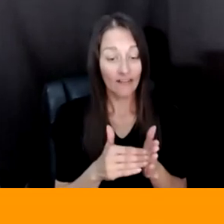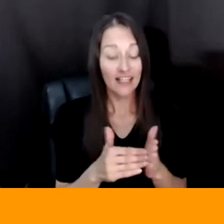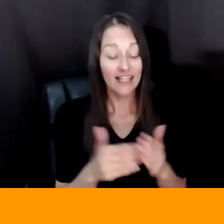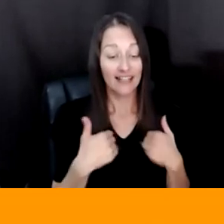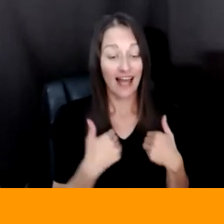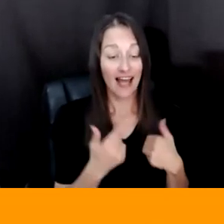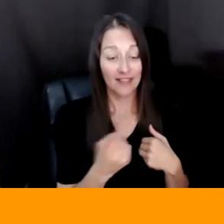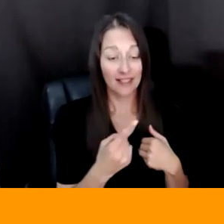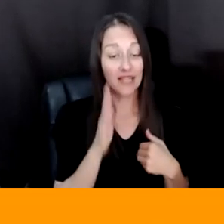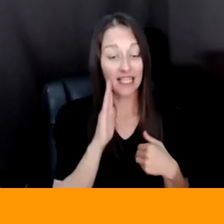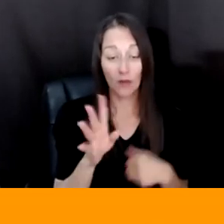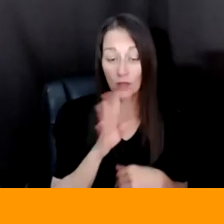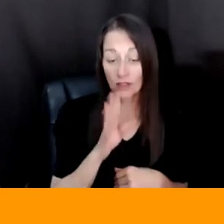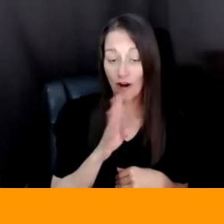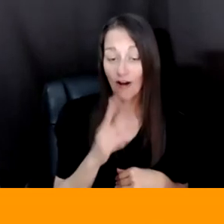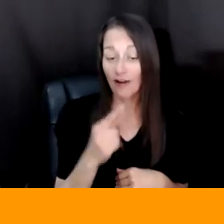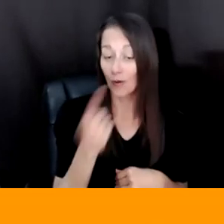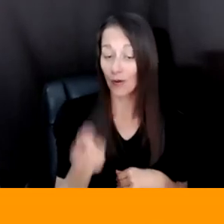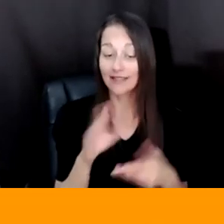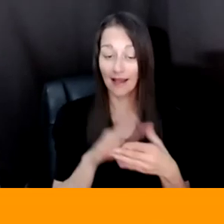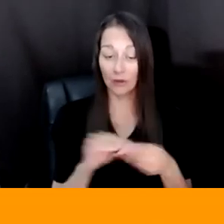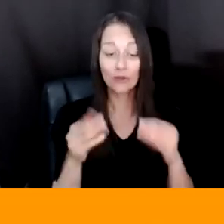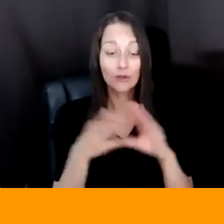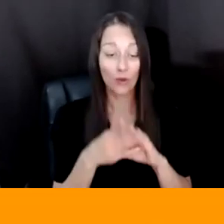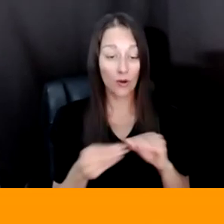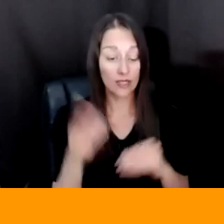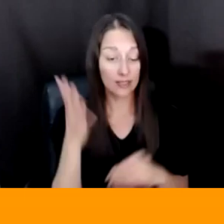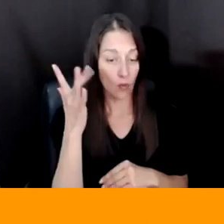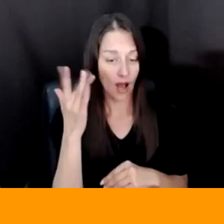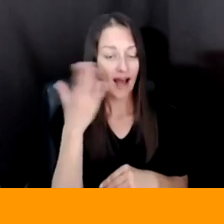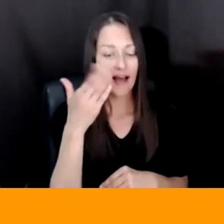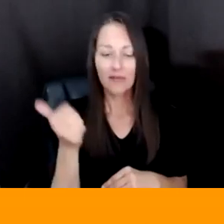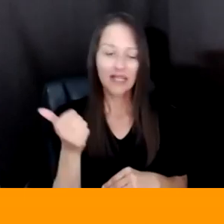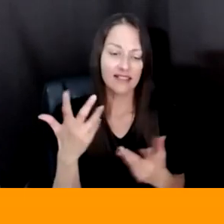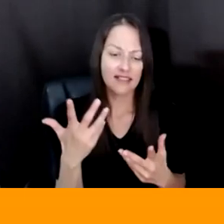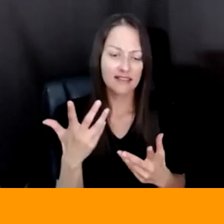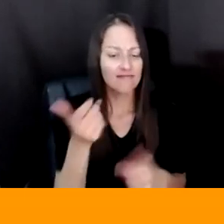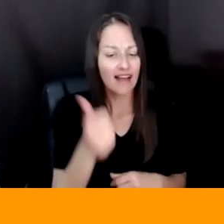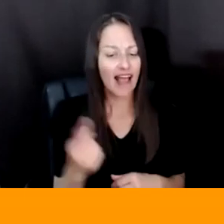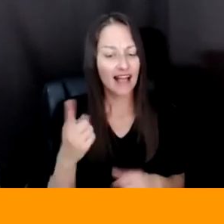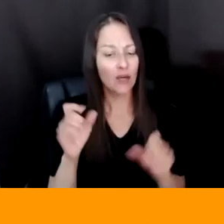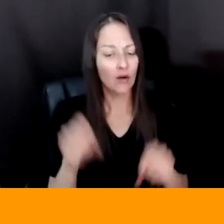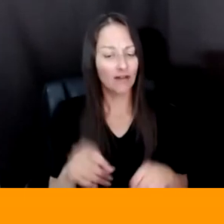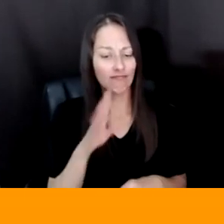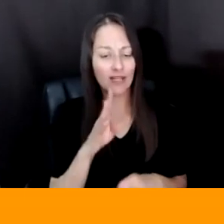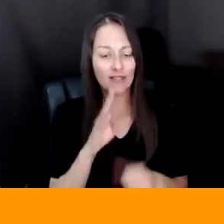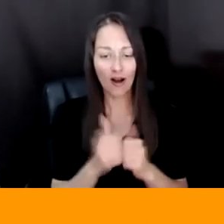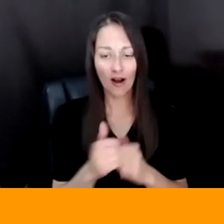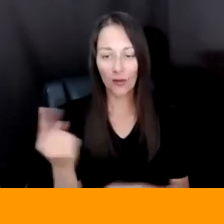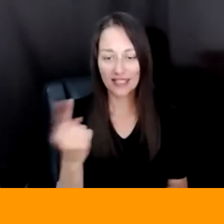AND I DO THAT BECAUSE ALMOST ANYONE CAN TALK TO SOMETHING, RIGHT, IT REMOVES A LOT OF THE BARRIER